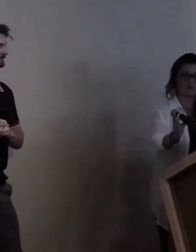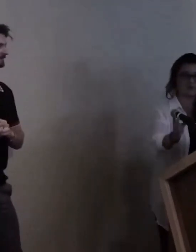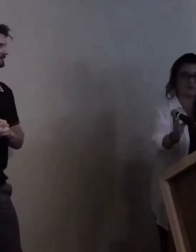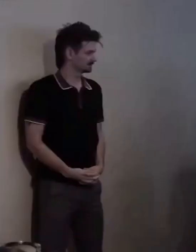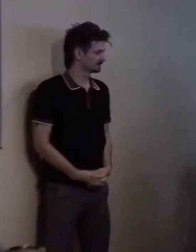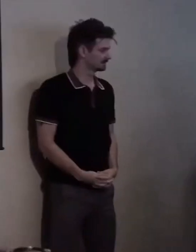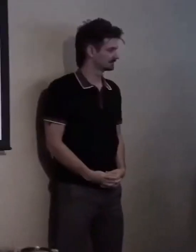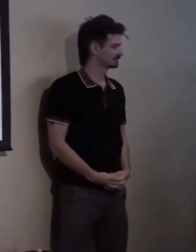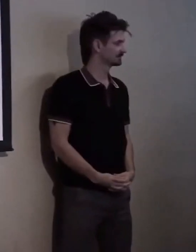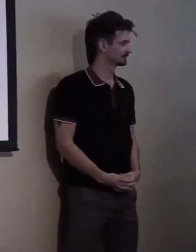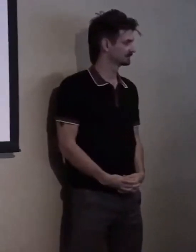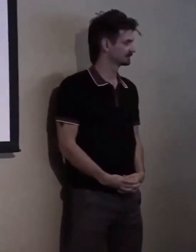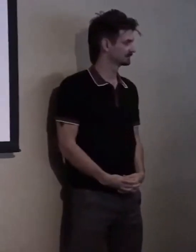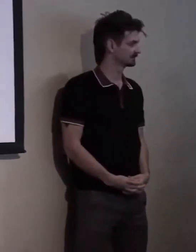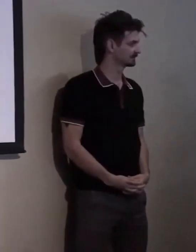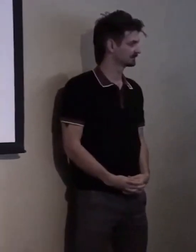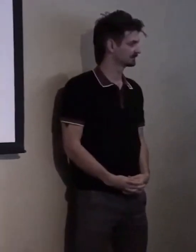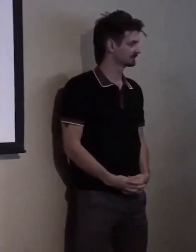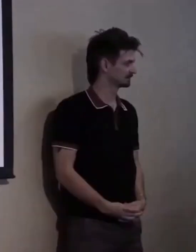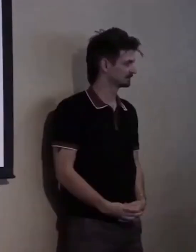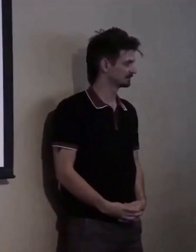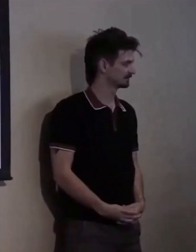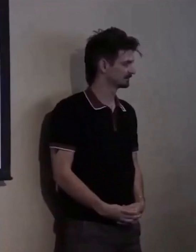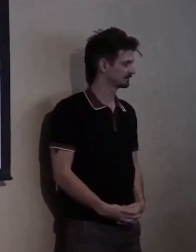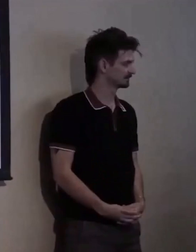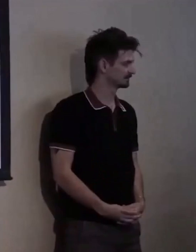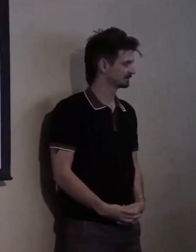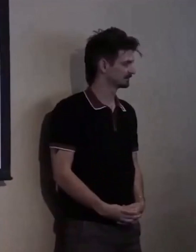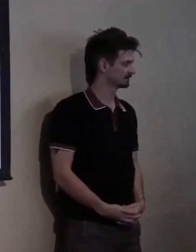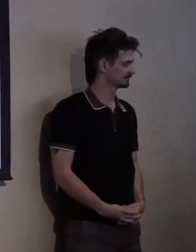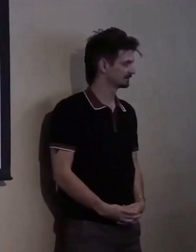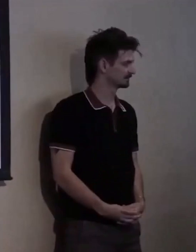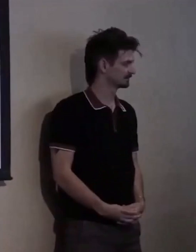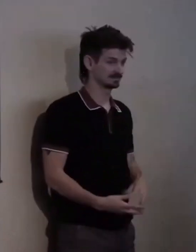Hello. Hello. Is that working? Yes, OK...